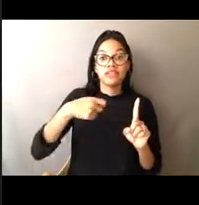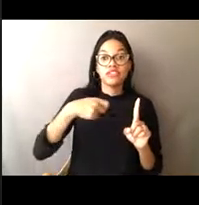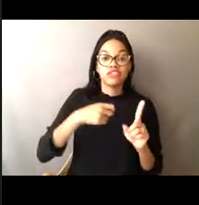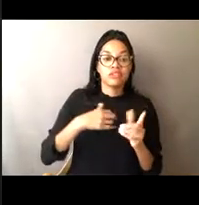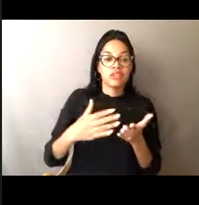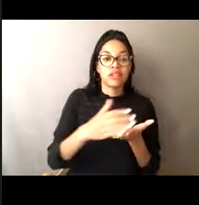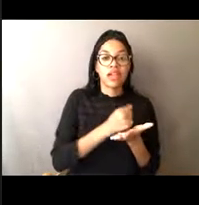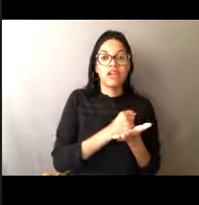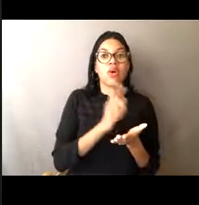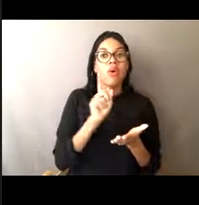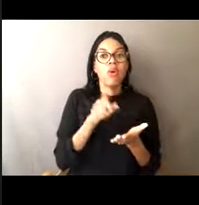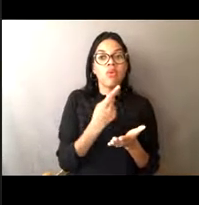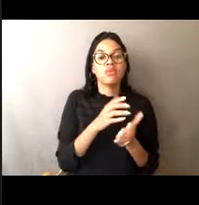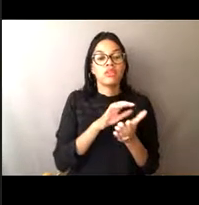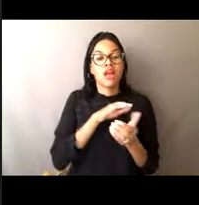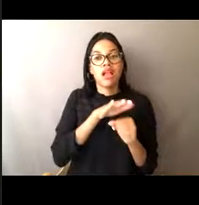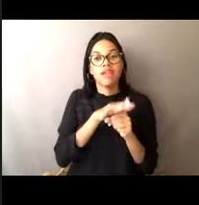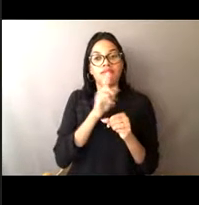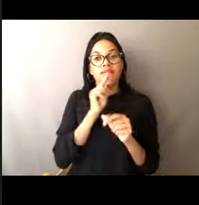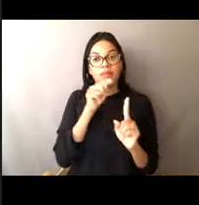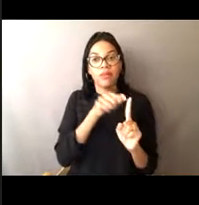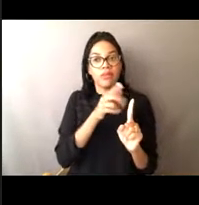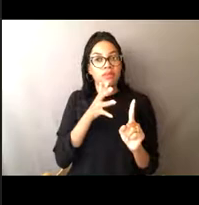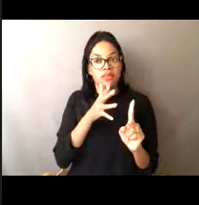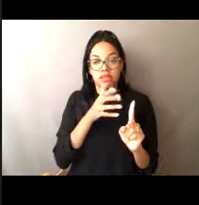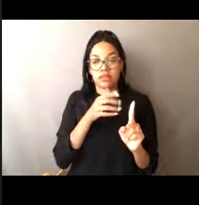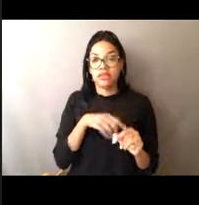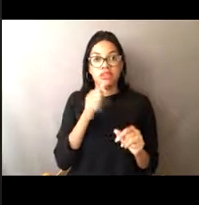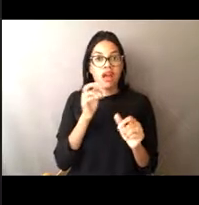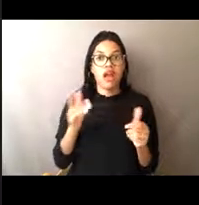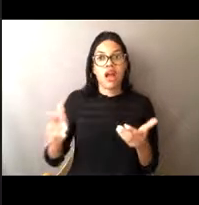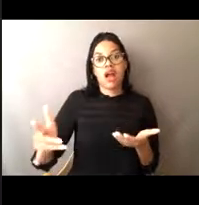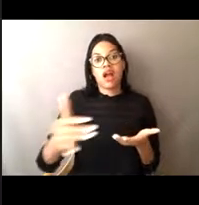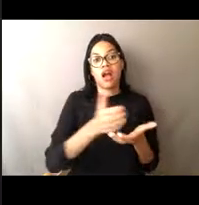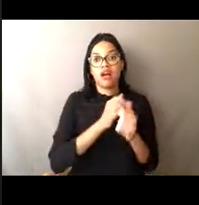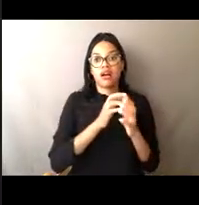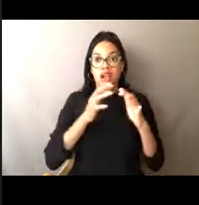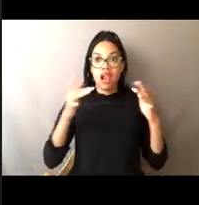Hannah is saying sustainable means sturdy, sturdy fish.